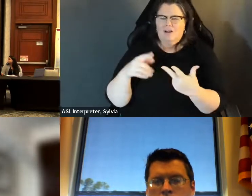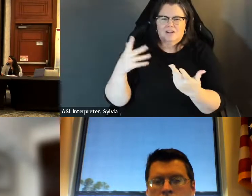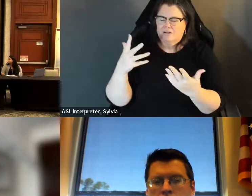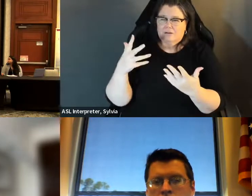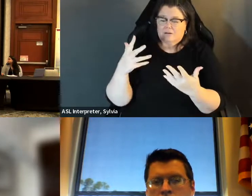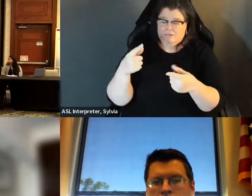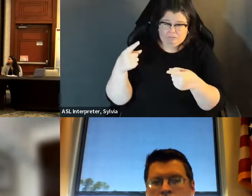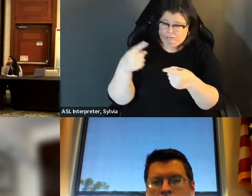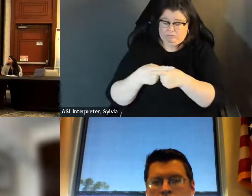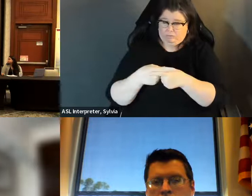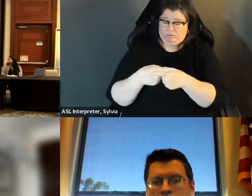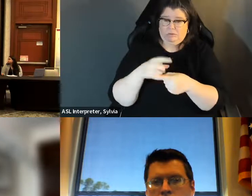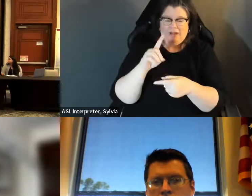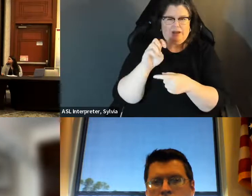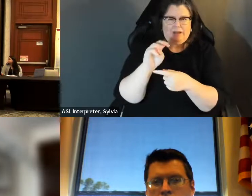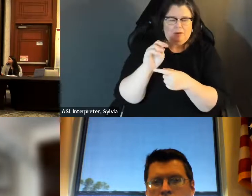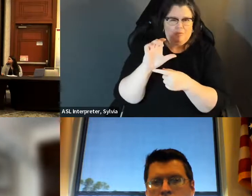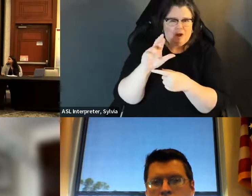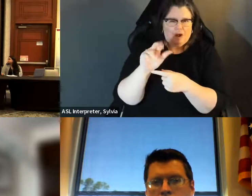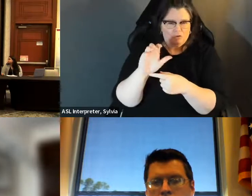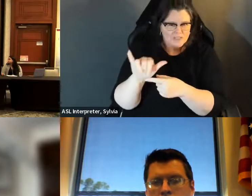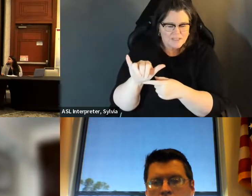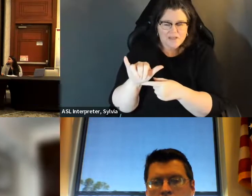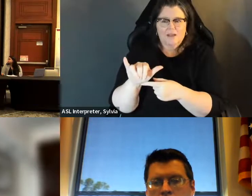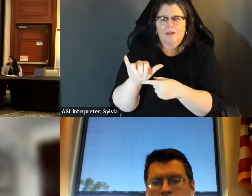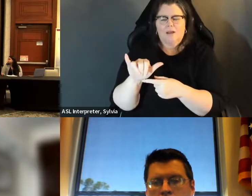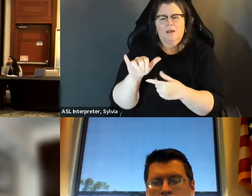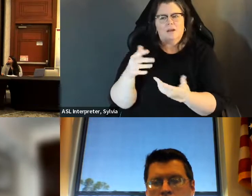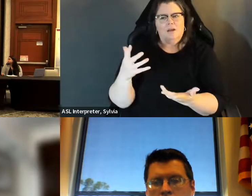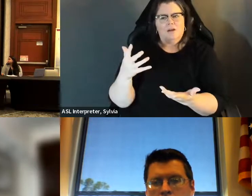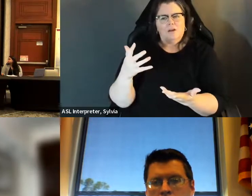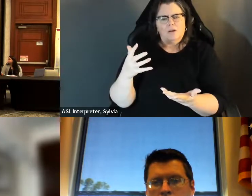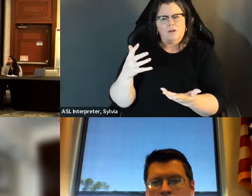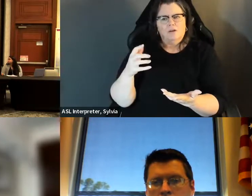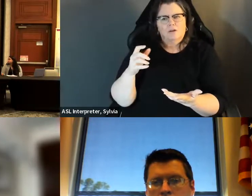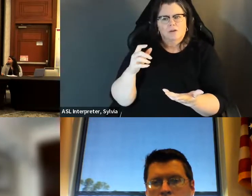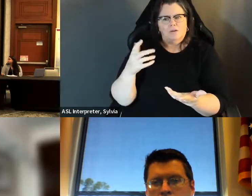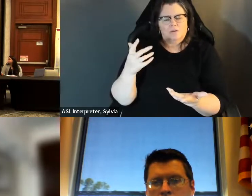The you know, curtailing the ability, drop off balance early, are also insisting on the use of Republic as opposed to democracy. also insisting on the use of public versus a democracy. We are a republic, but their rhetoric is intended to say